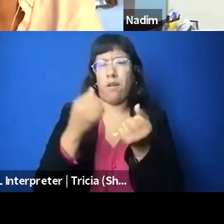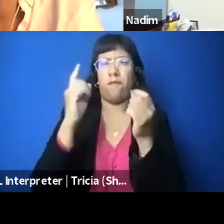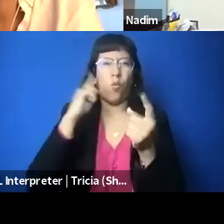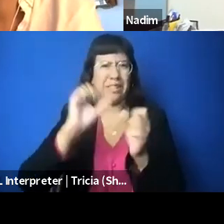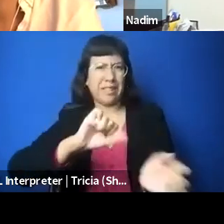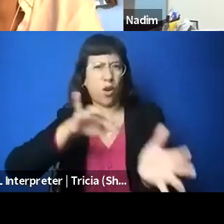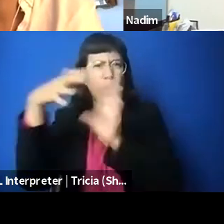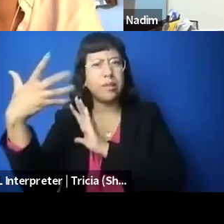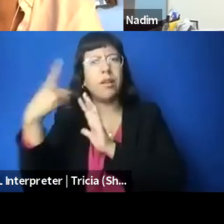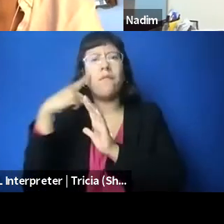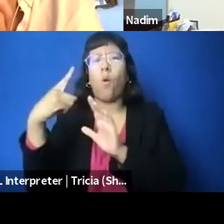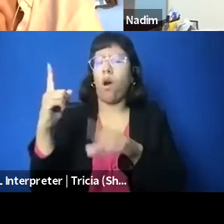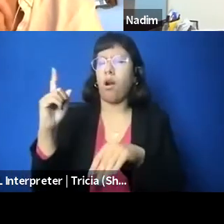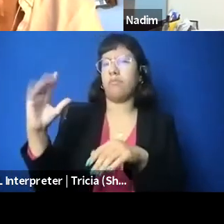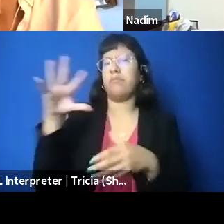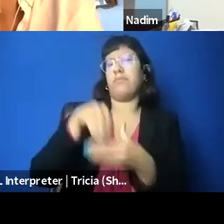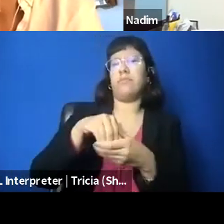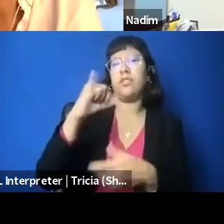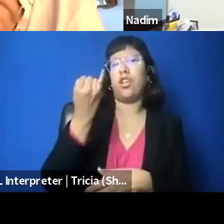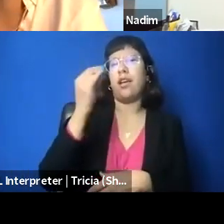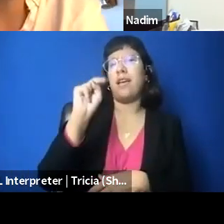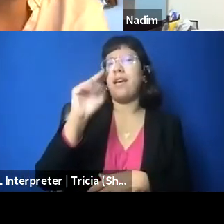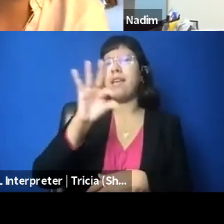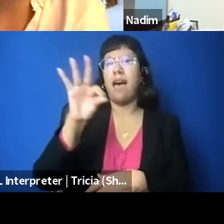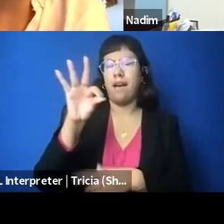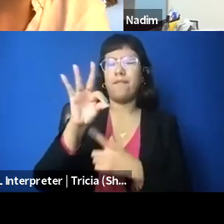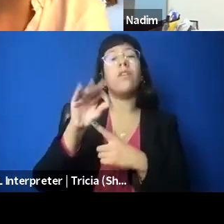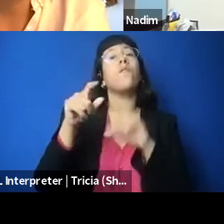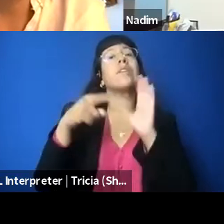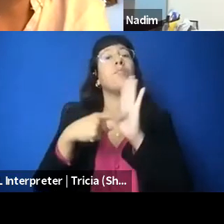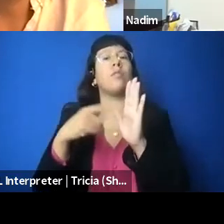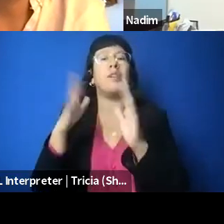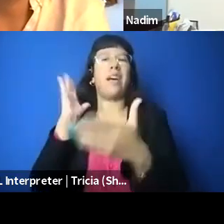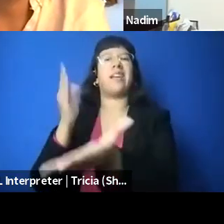you know, such as they were doing against USCPR? And so we also had a question we were gonna engage with